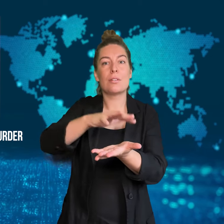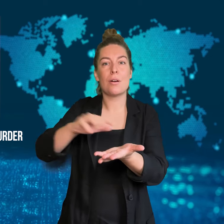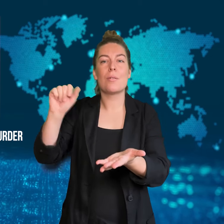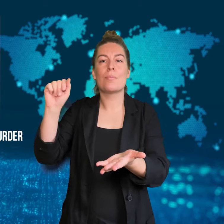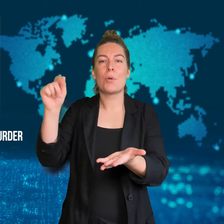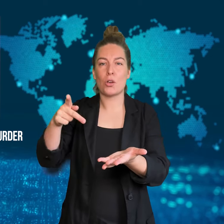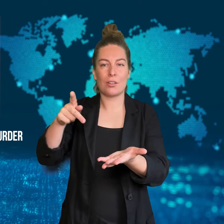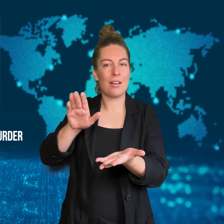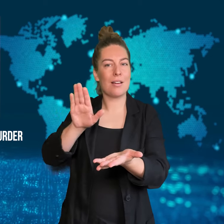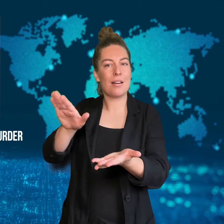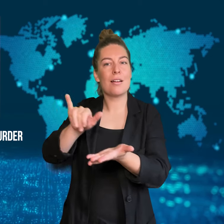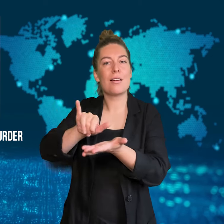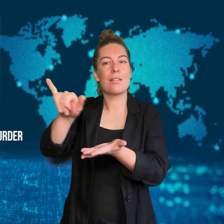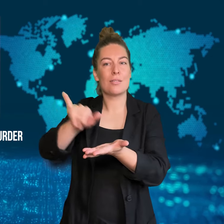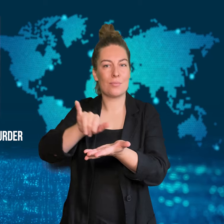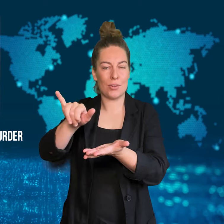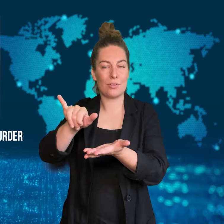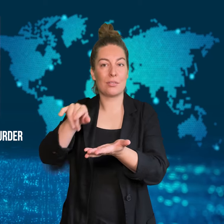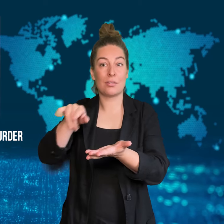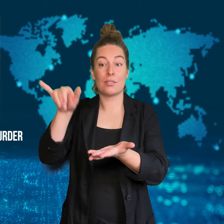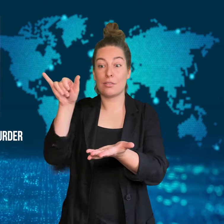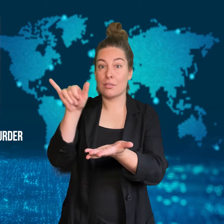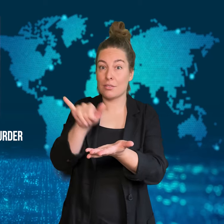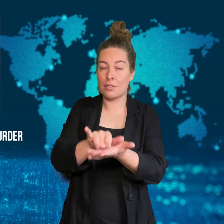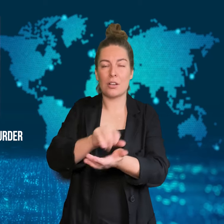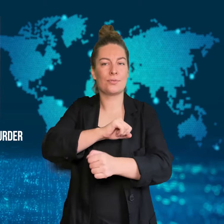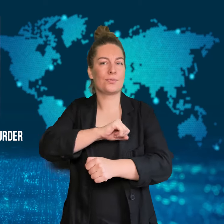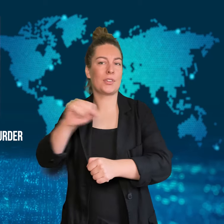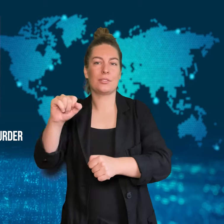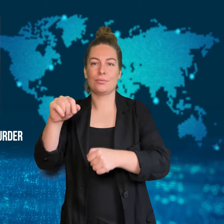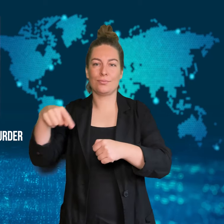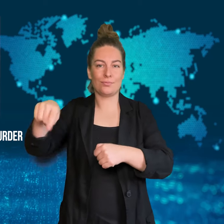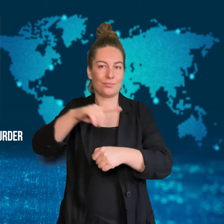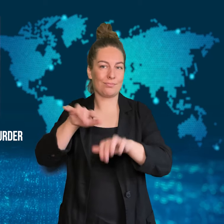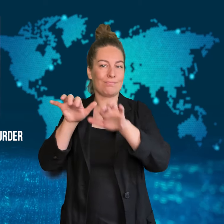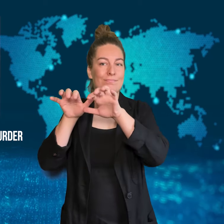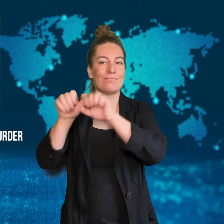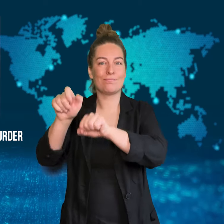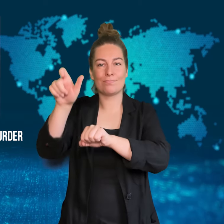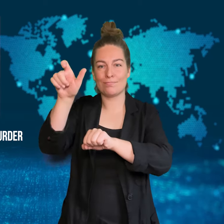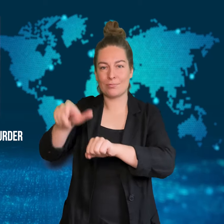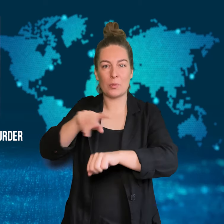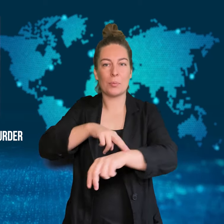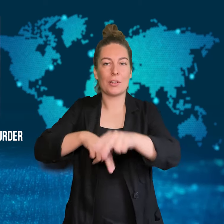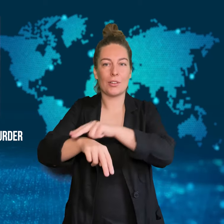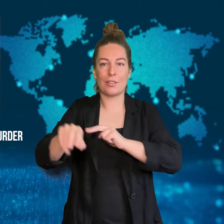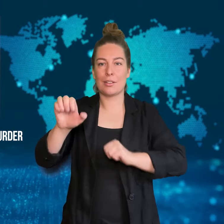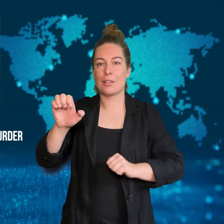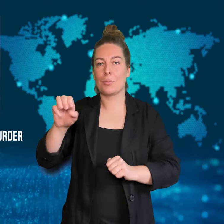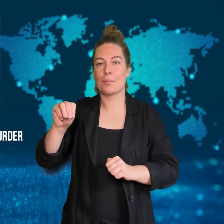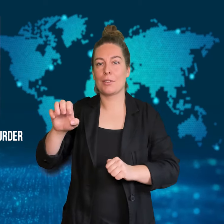Following a safe landing at the Portland airport, Emerson was